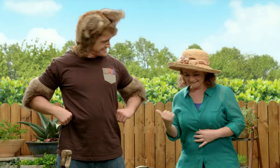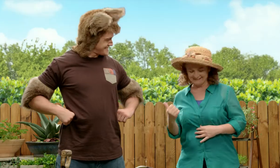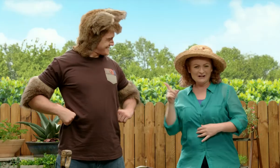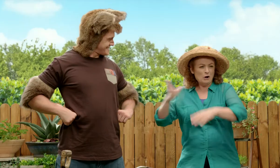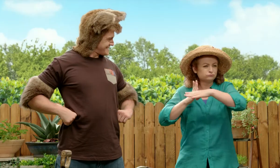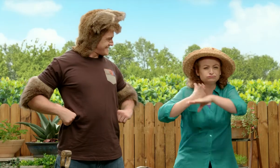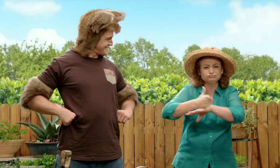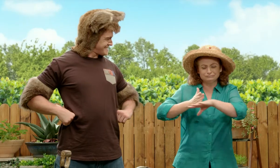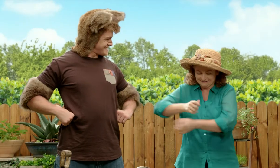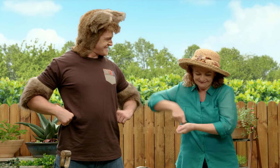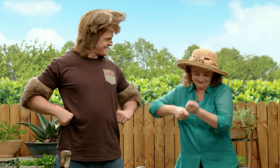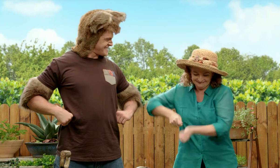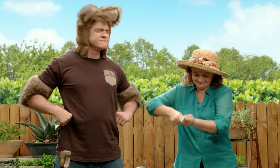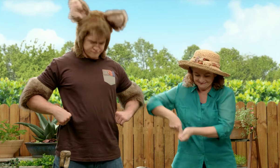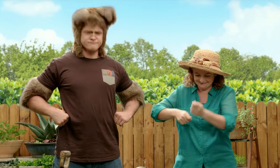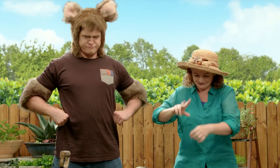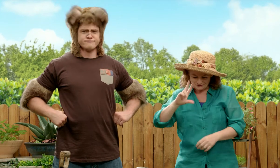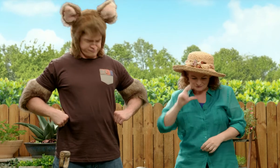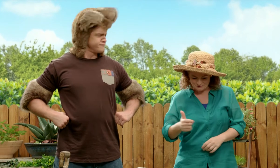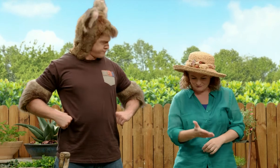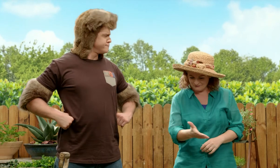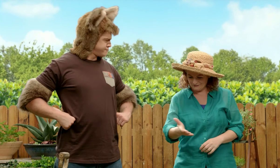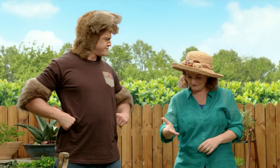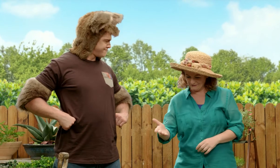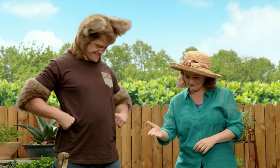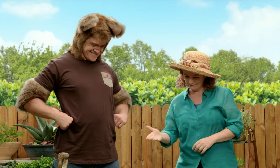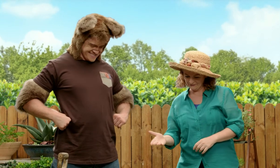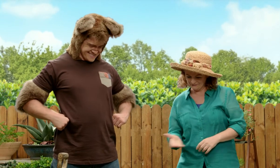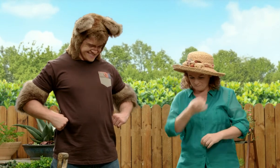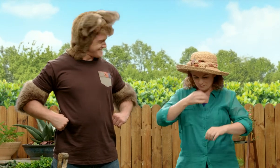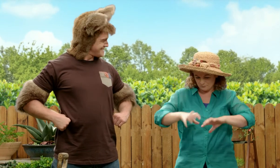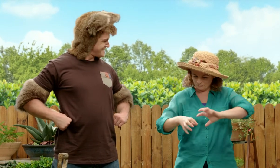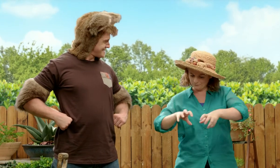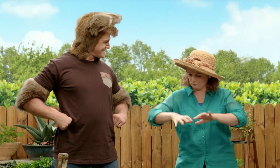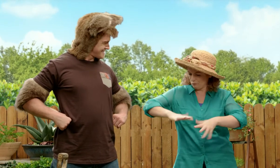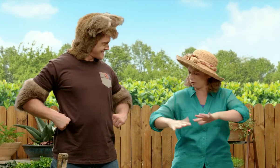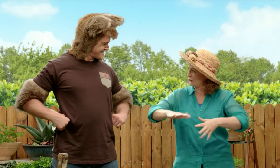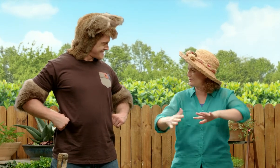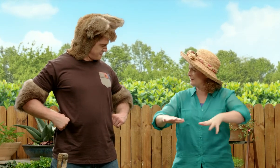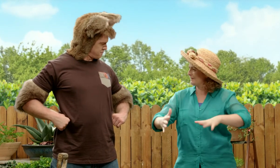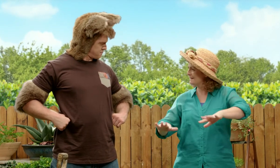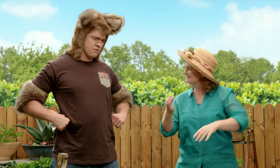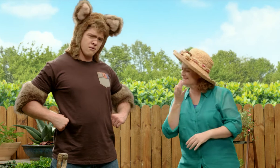Possum, thank you so much for your hard work. That looks great! It is still a little bit rough though.